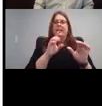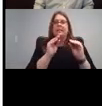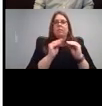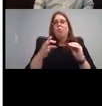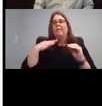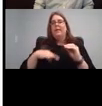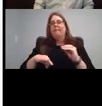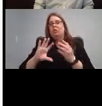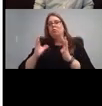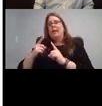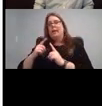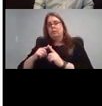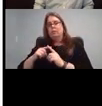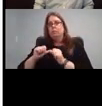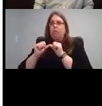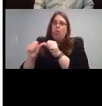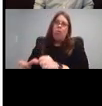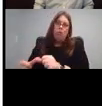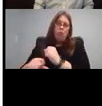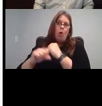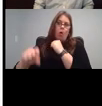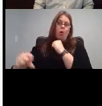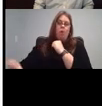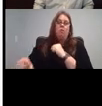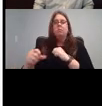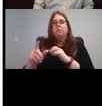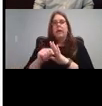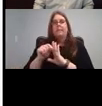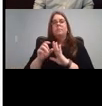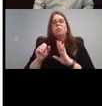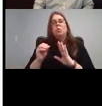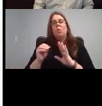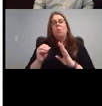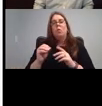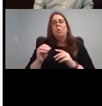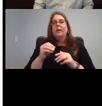appropriate for your child and start with something that's easier so they don't get frustrated. They kind of talk